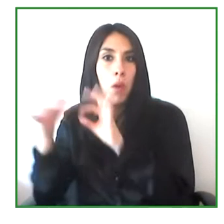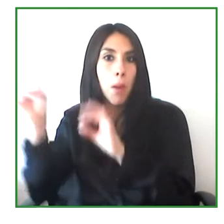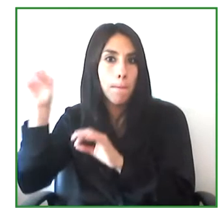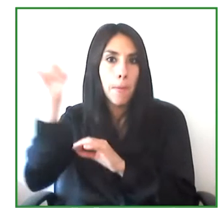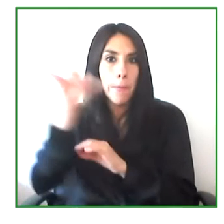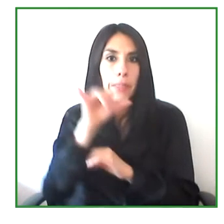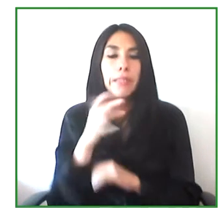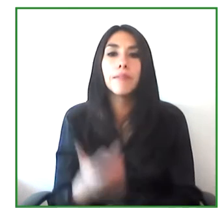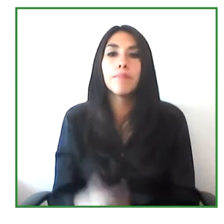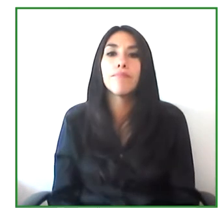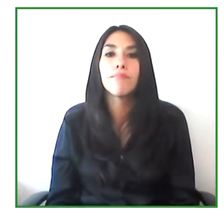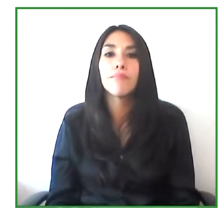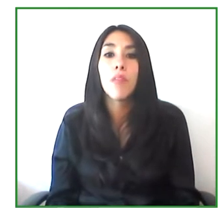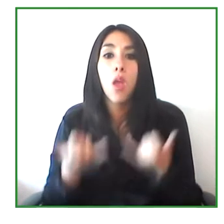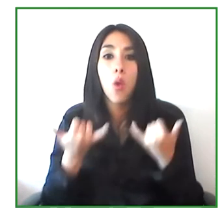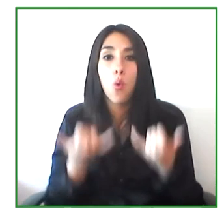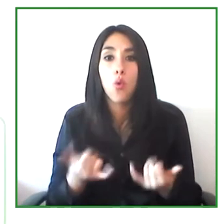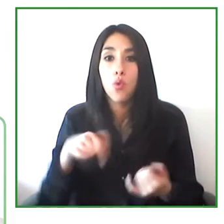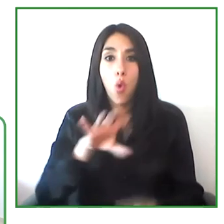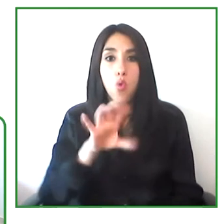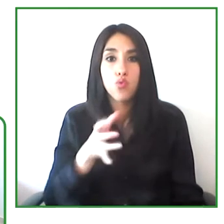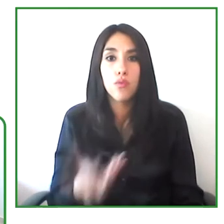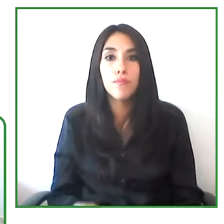So we need to eliminate these barriers to communication.